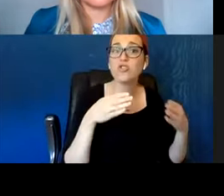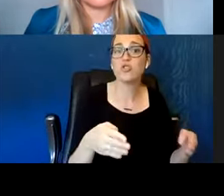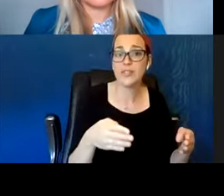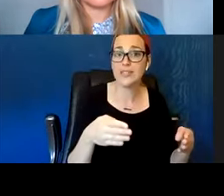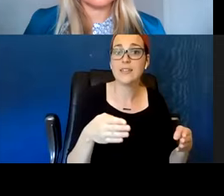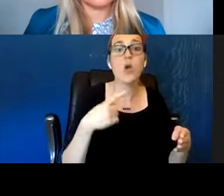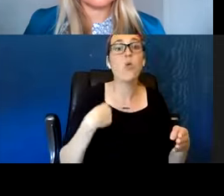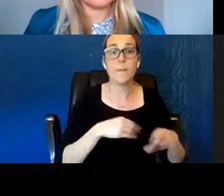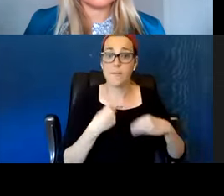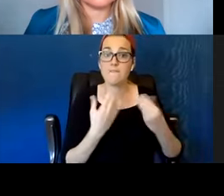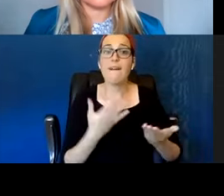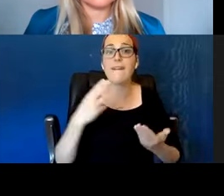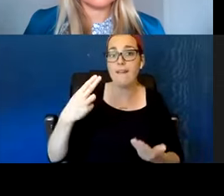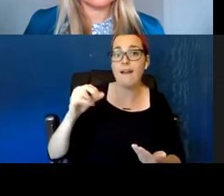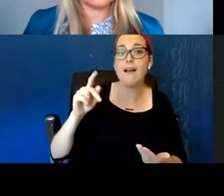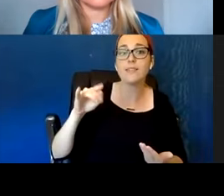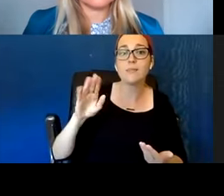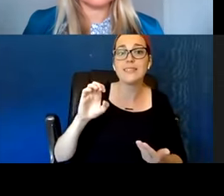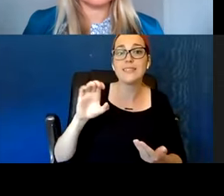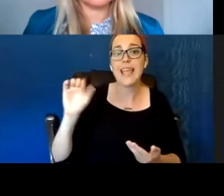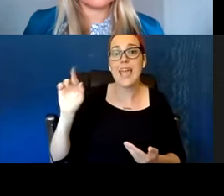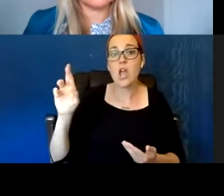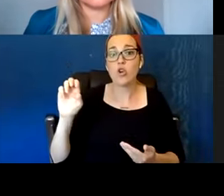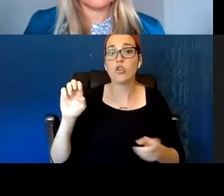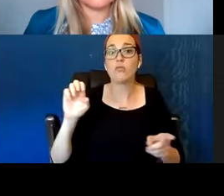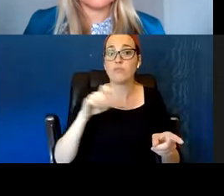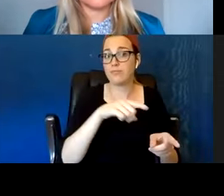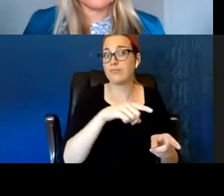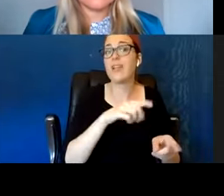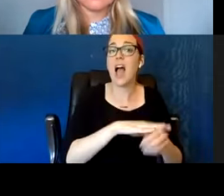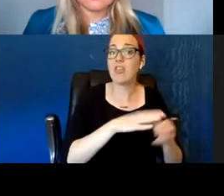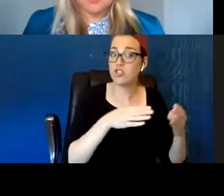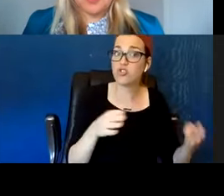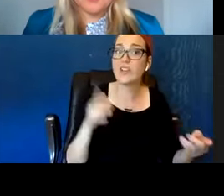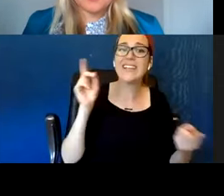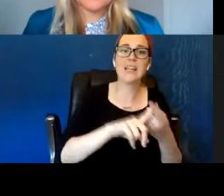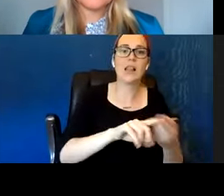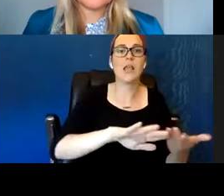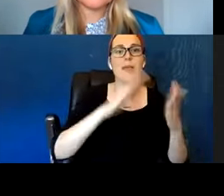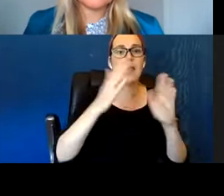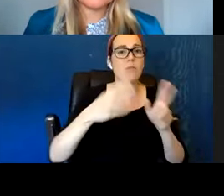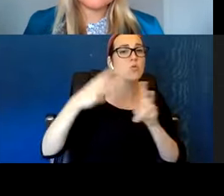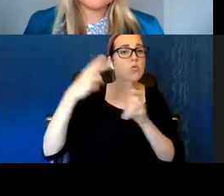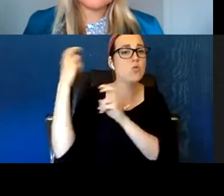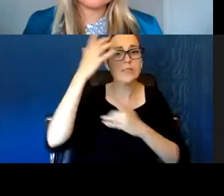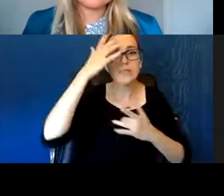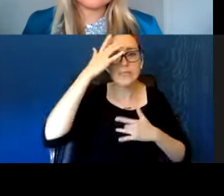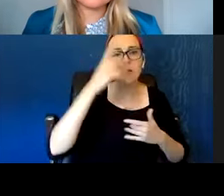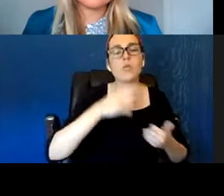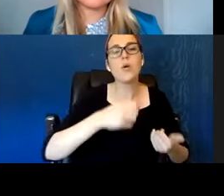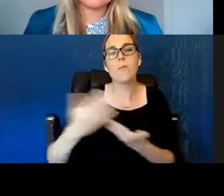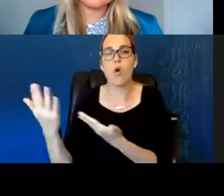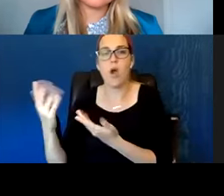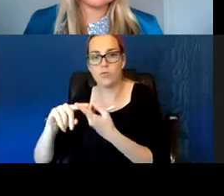And then eventually did bring him into the hospice where he eventually passed away. But the thing that stuck with me the most